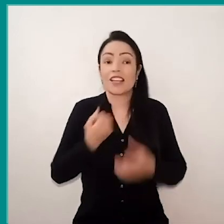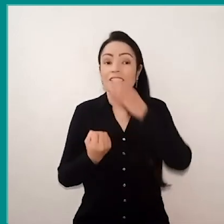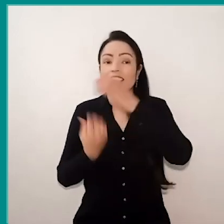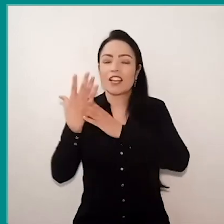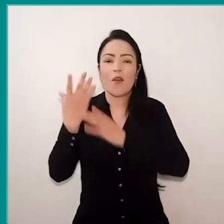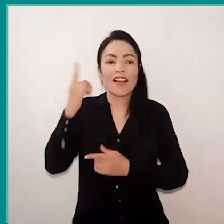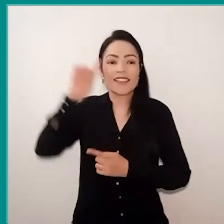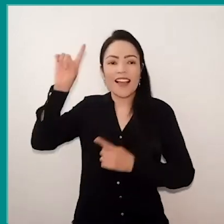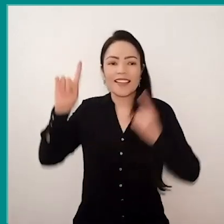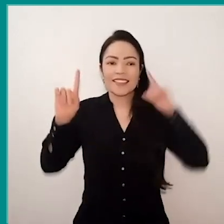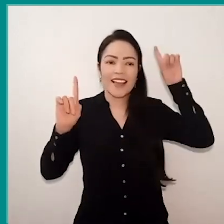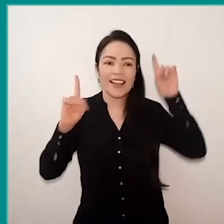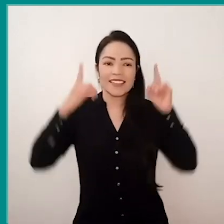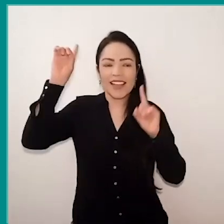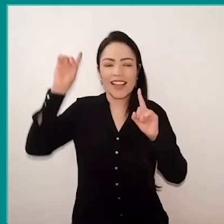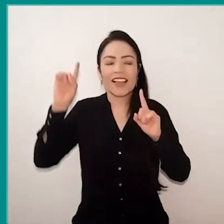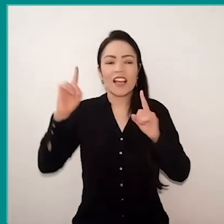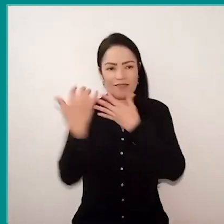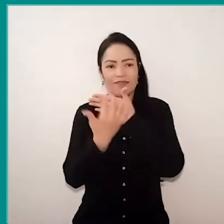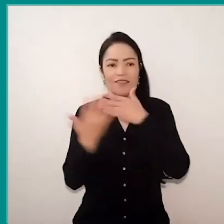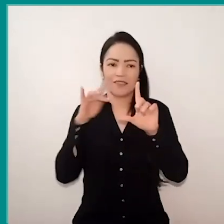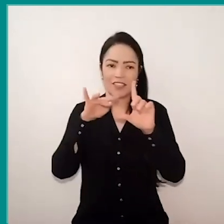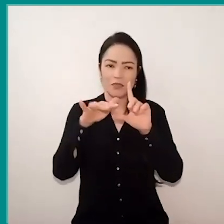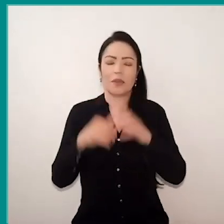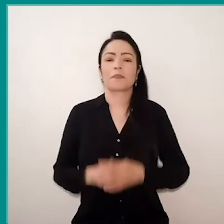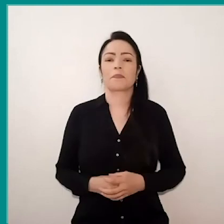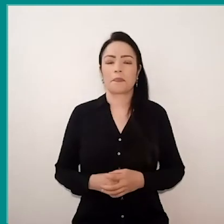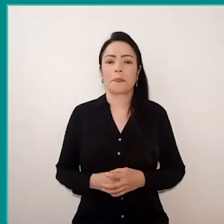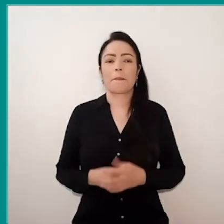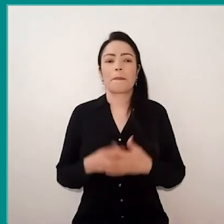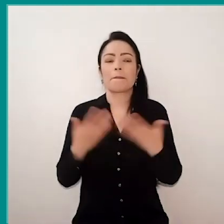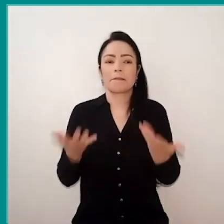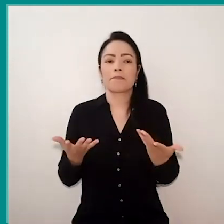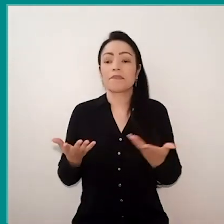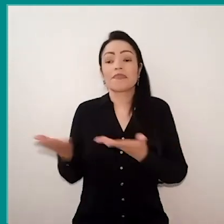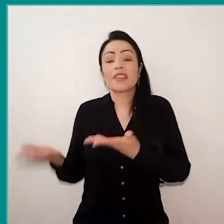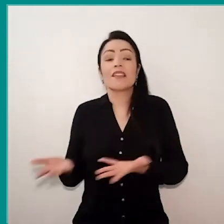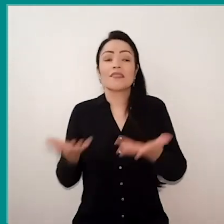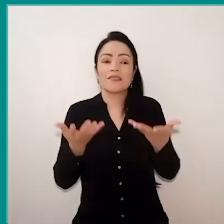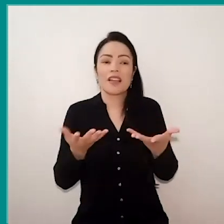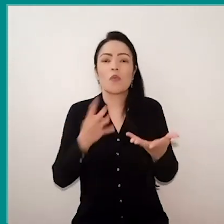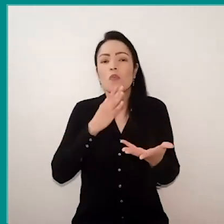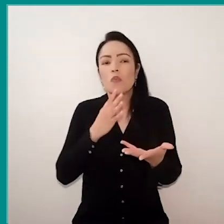And it was also, of course, virtual, then, the children, they provided a knowledge, an ability of theirs,